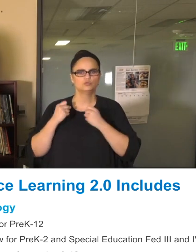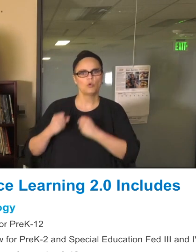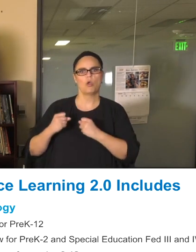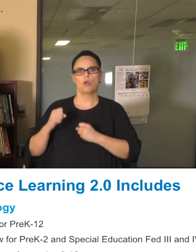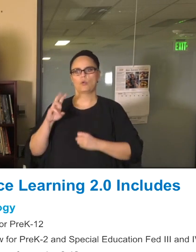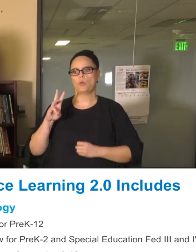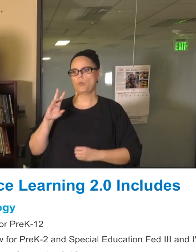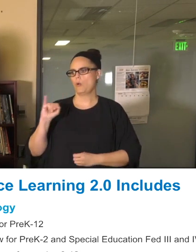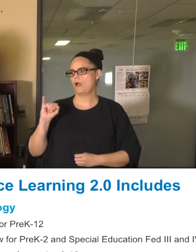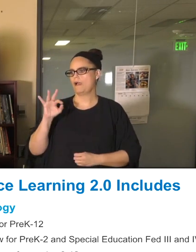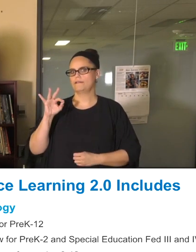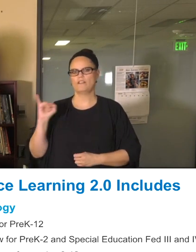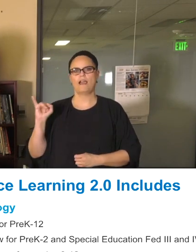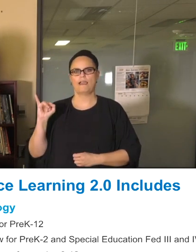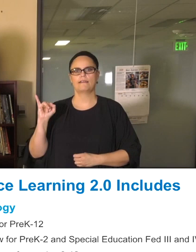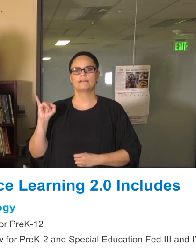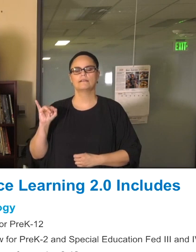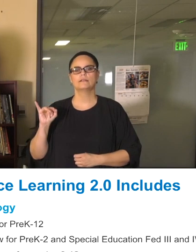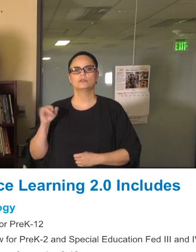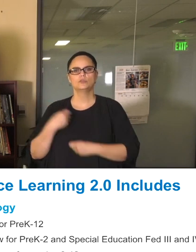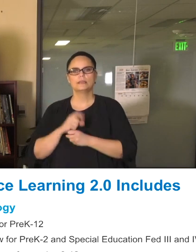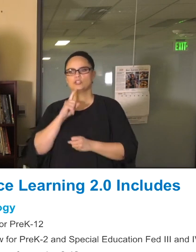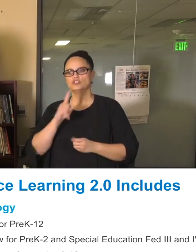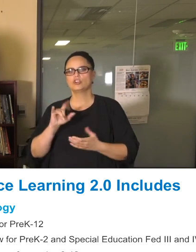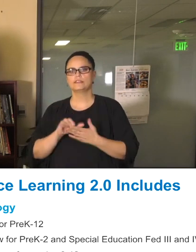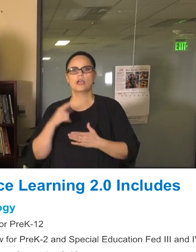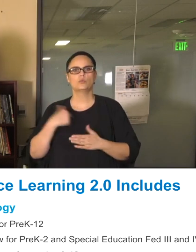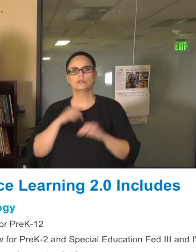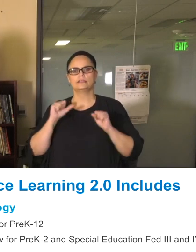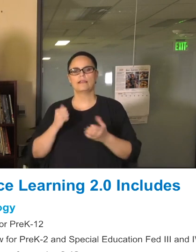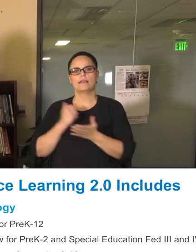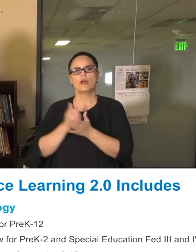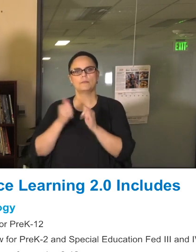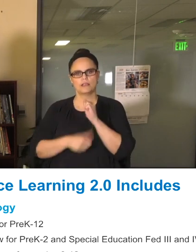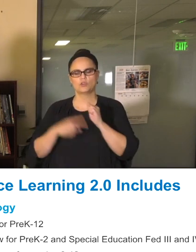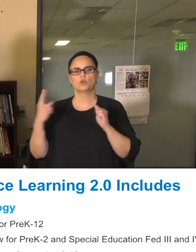have. We have to find a way to make sure that we can help everyone be connected during these times..